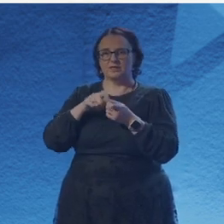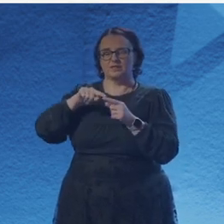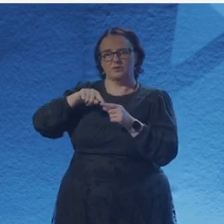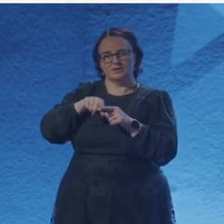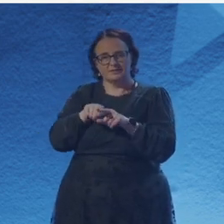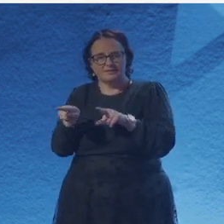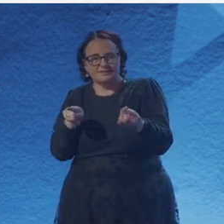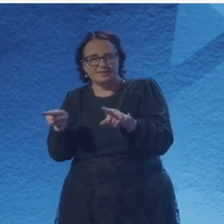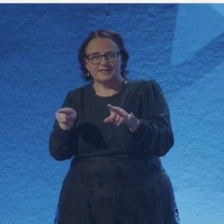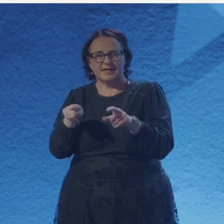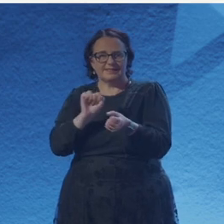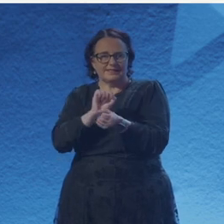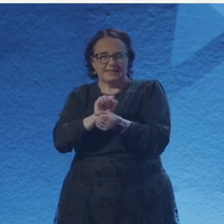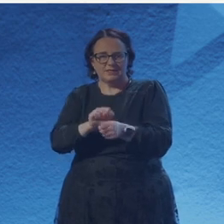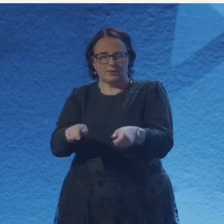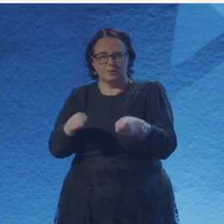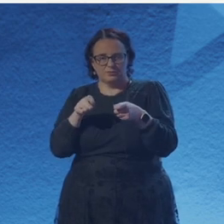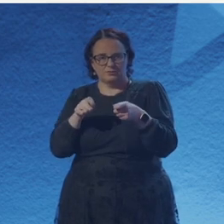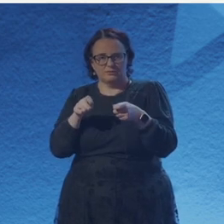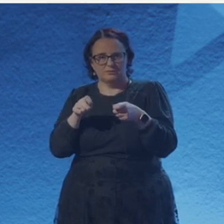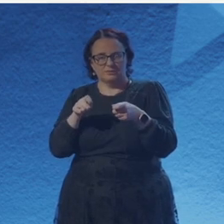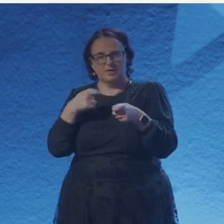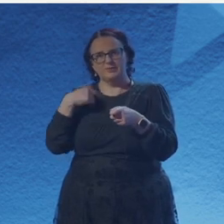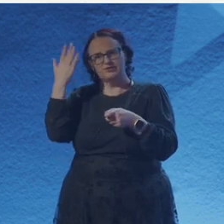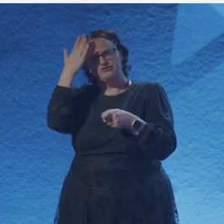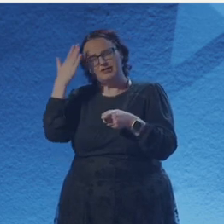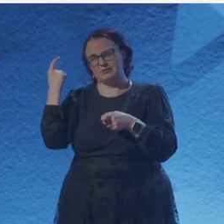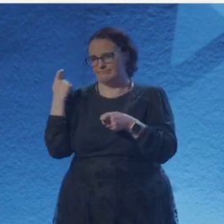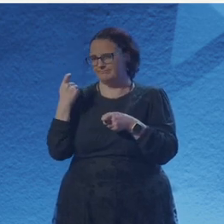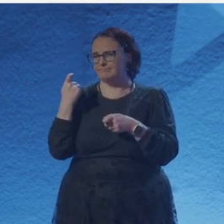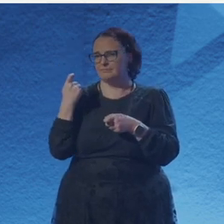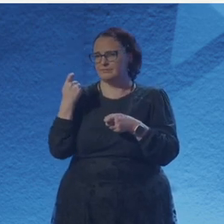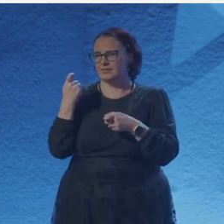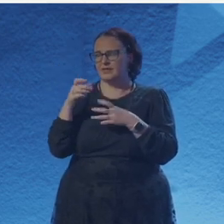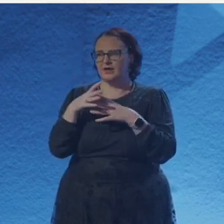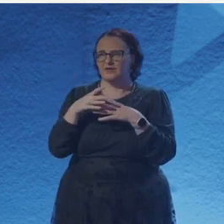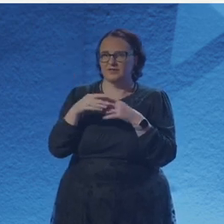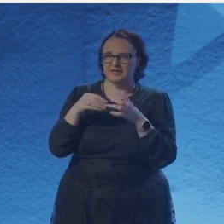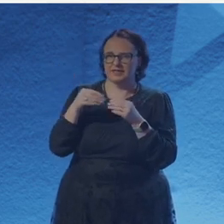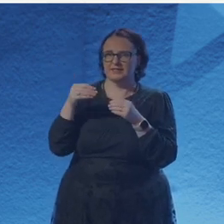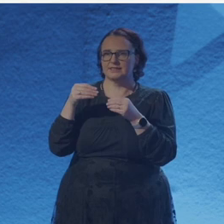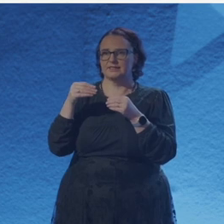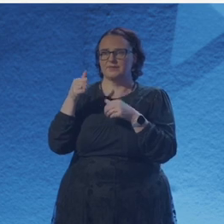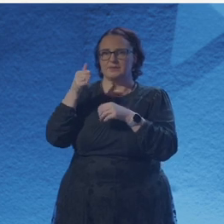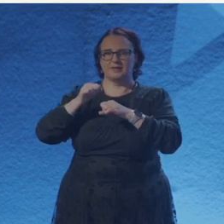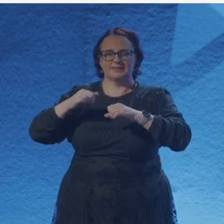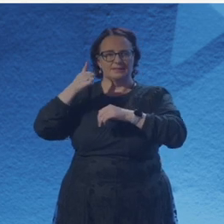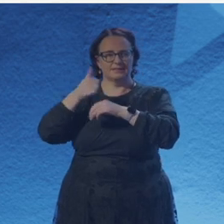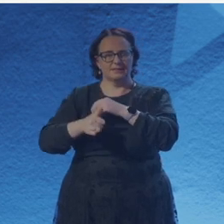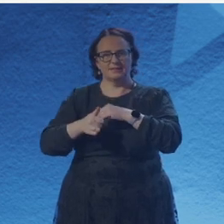And this next one is called I've Been Dreaming lately. I've been dreaming lately of Charlie Chaplin's boots